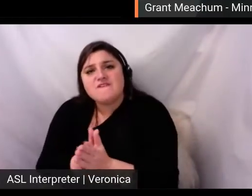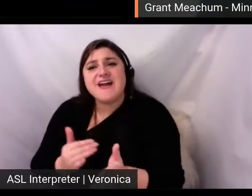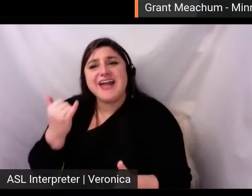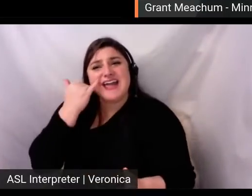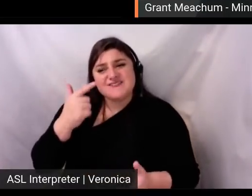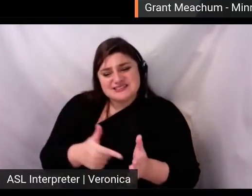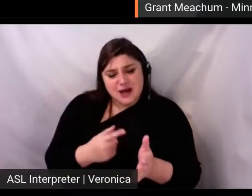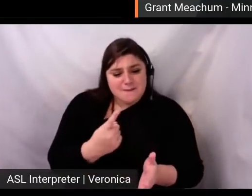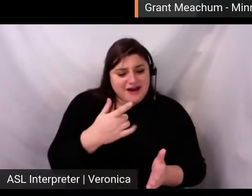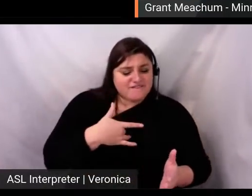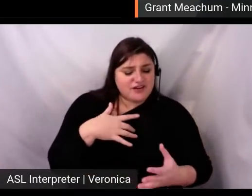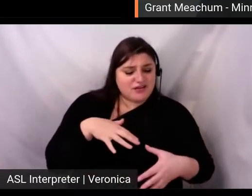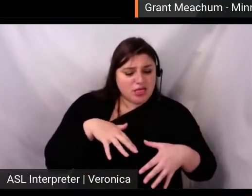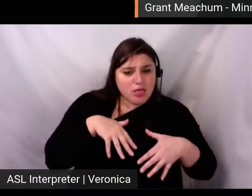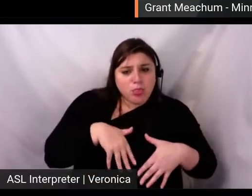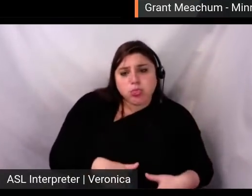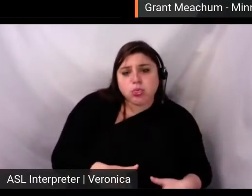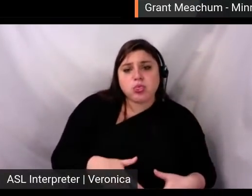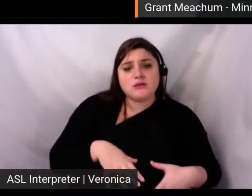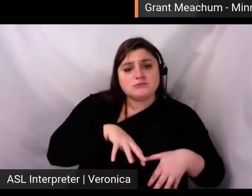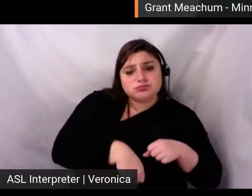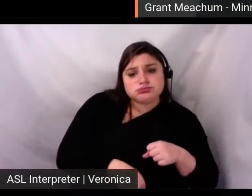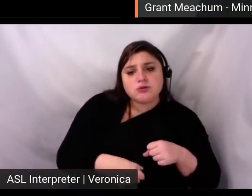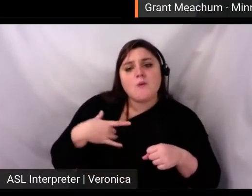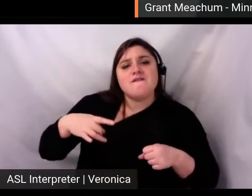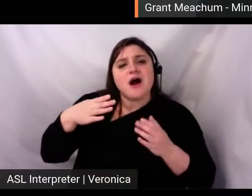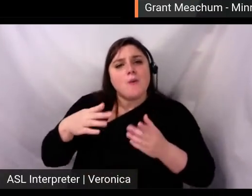in professional and personal lives. We'll have a lot more virtual projects